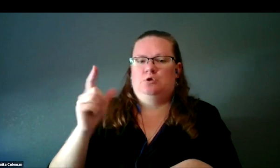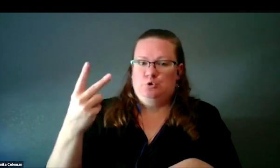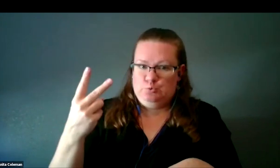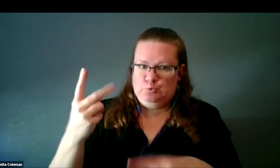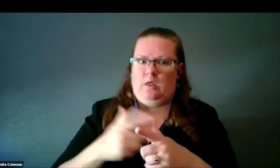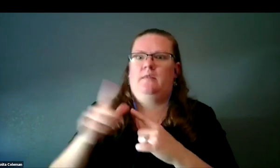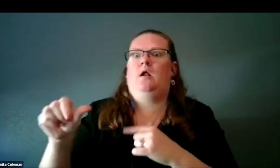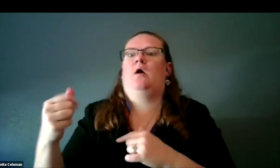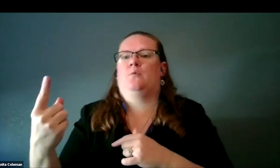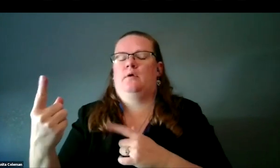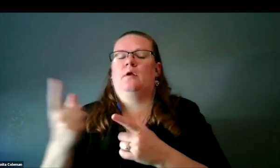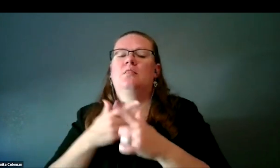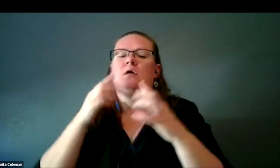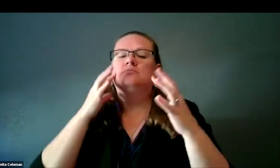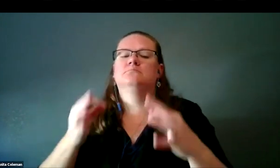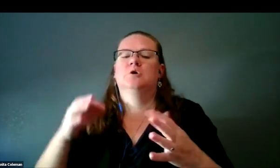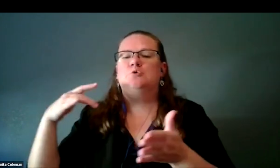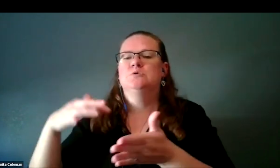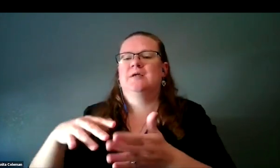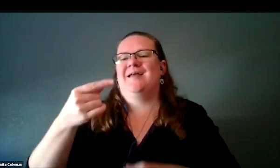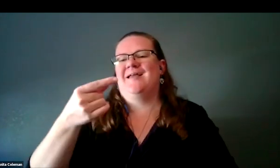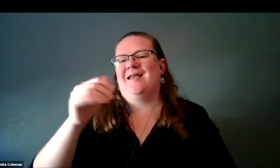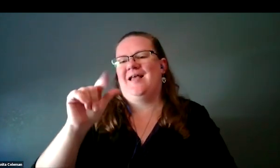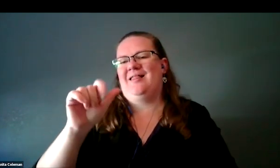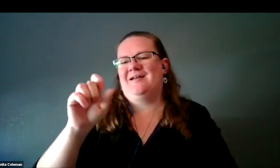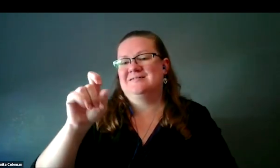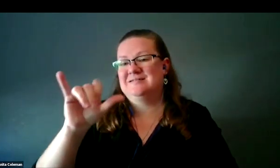Then we had a galaxy study. Galaxies are made of what?